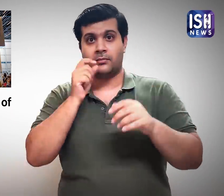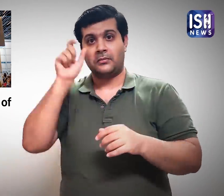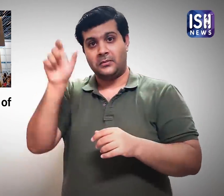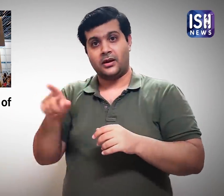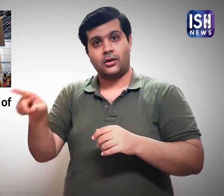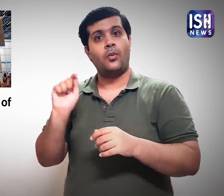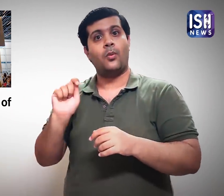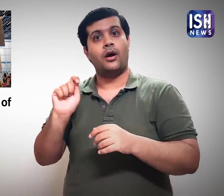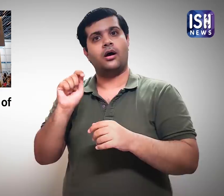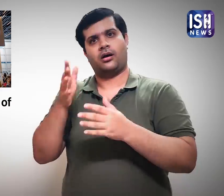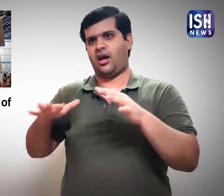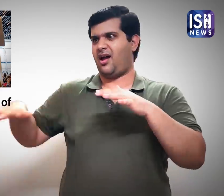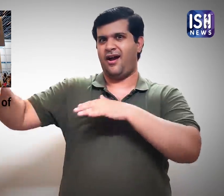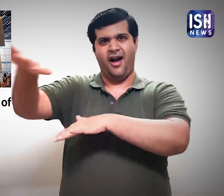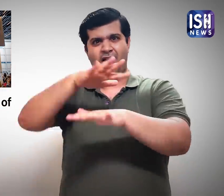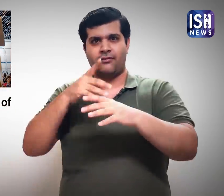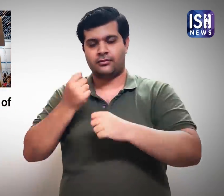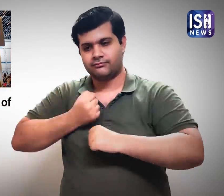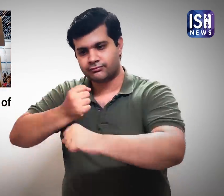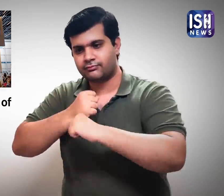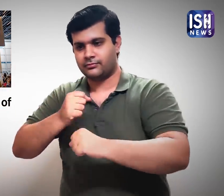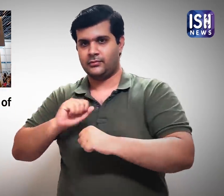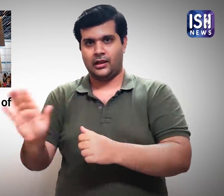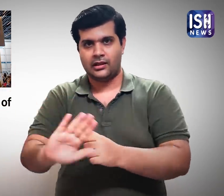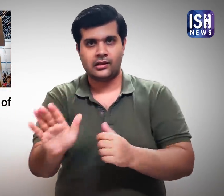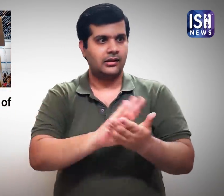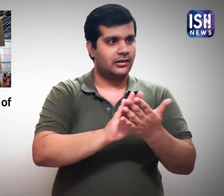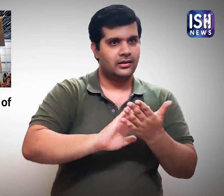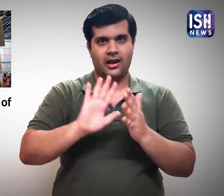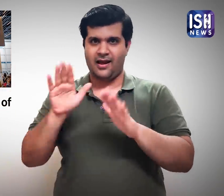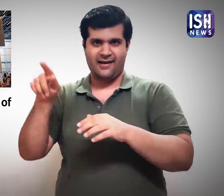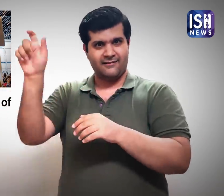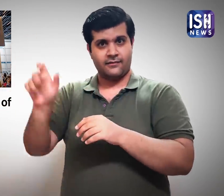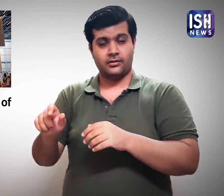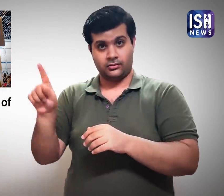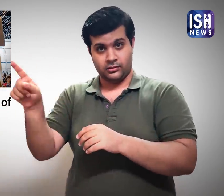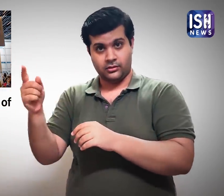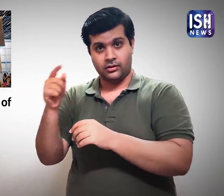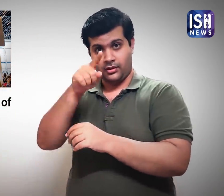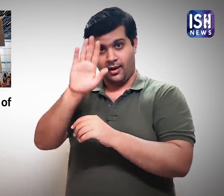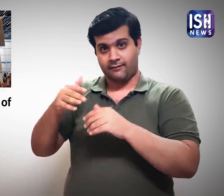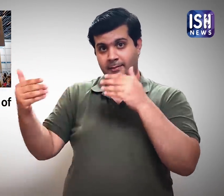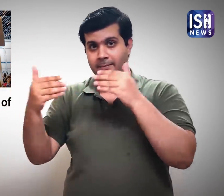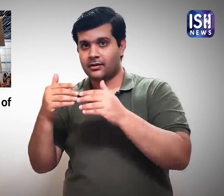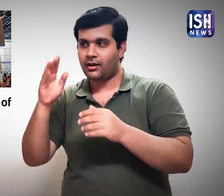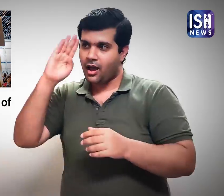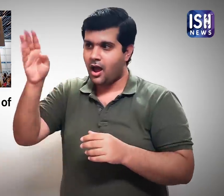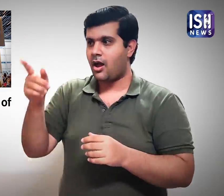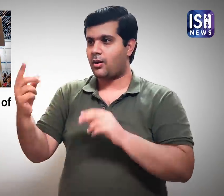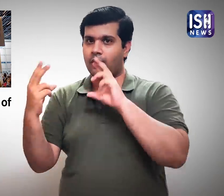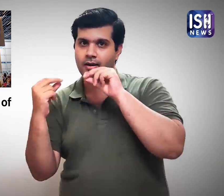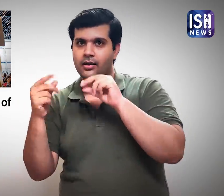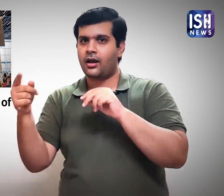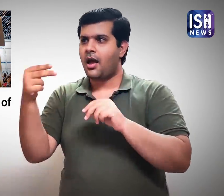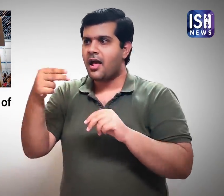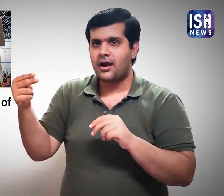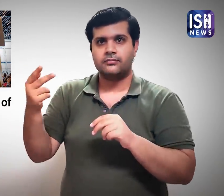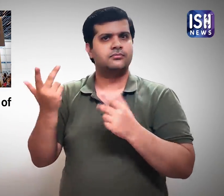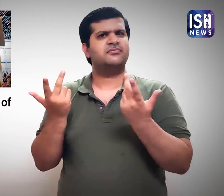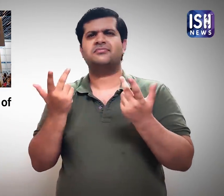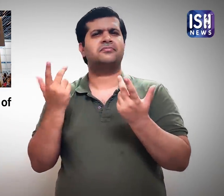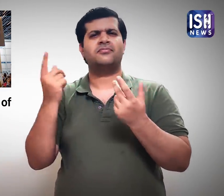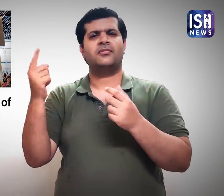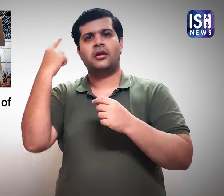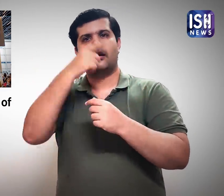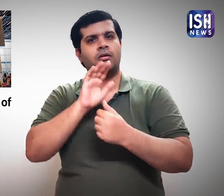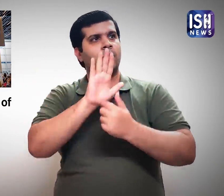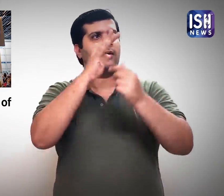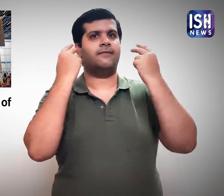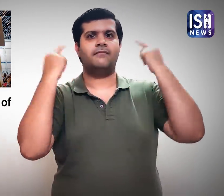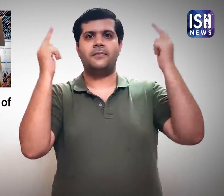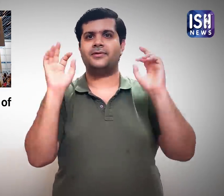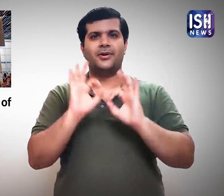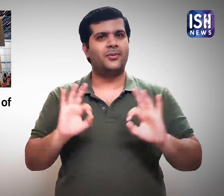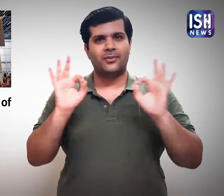There are many faceless people who keep sweeping and cleaning. They are never spoken to by anyone.